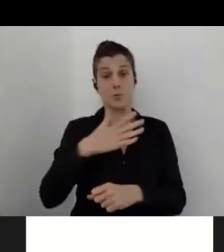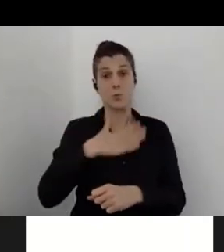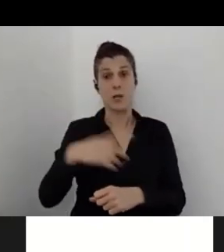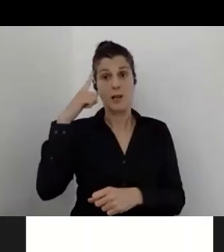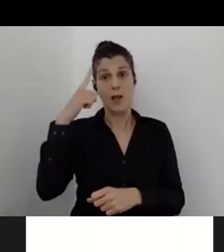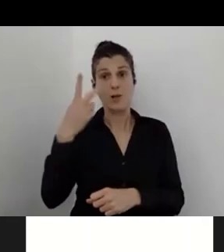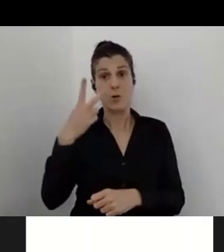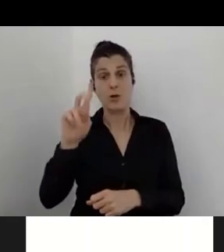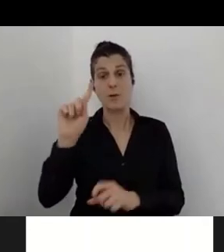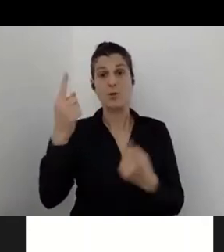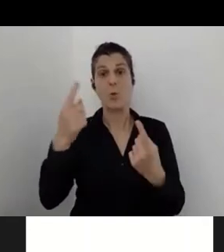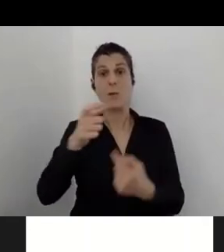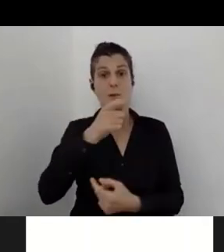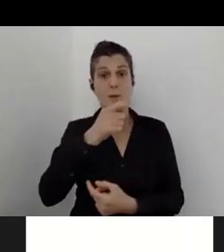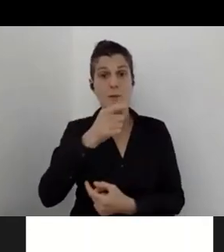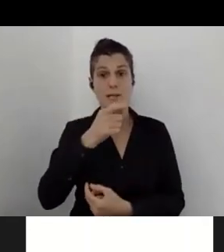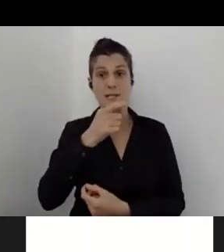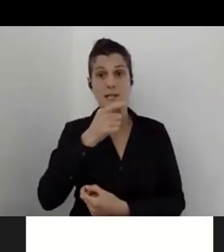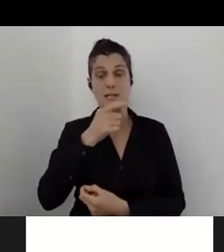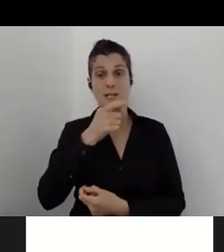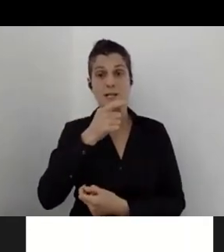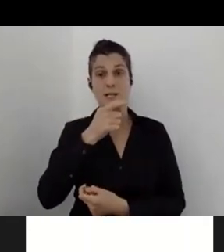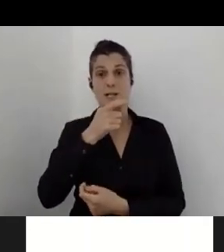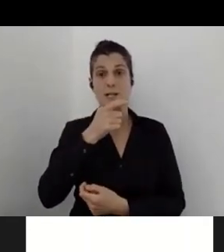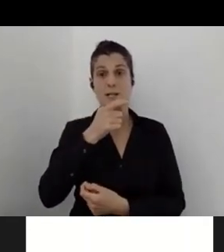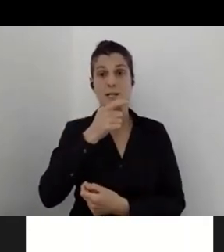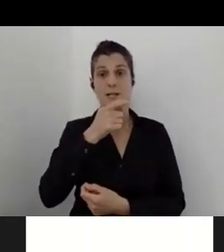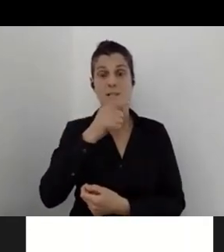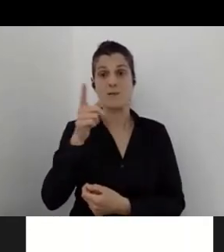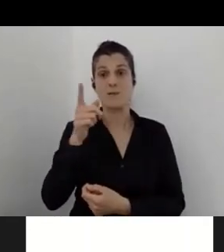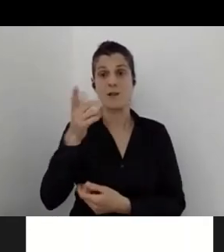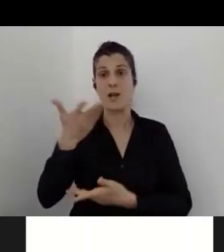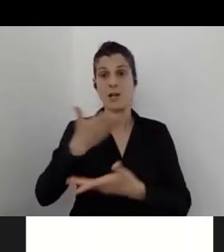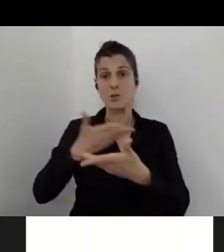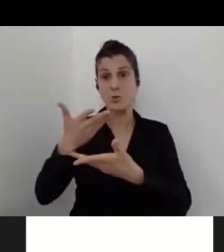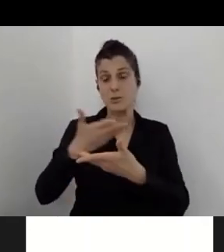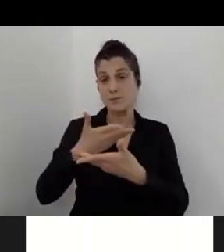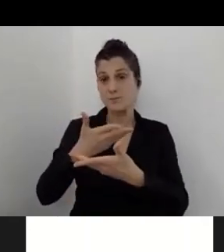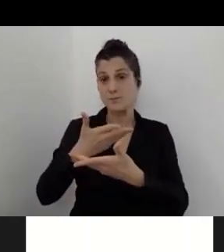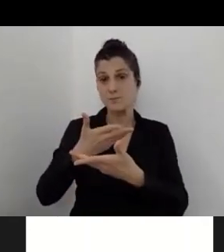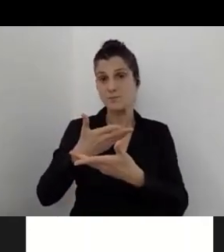and in the services and with things that Luis is doing,